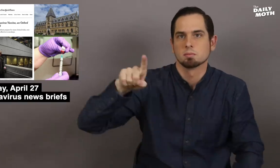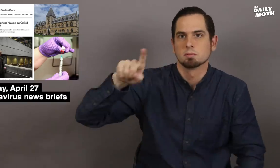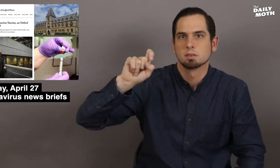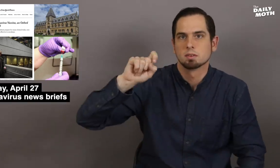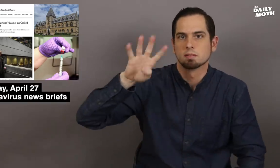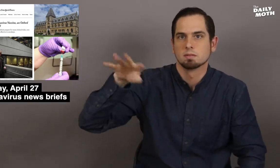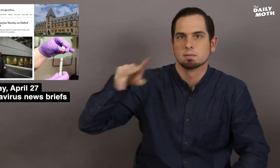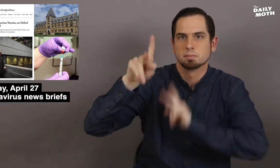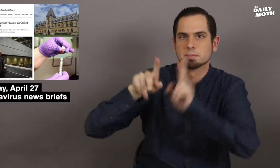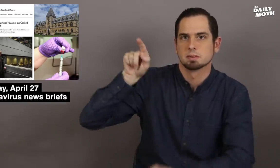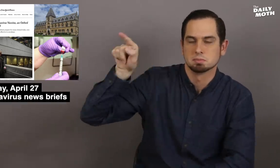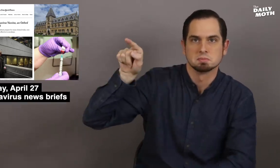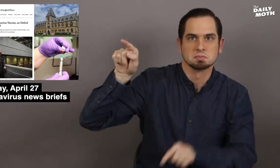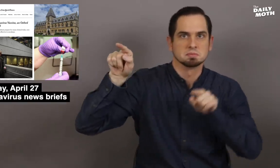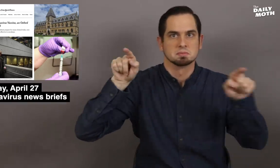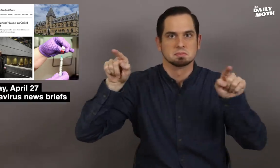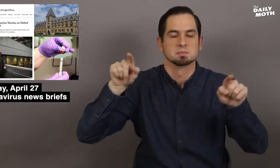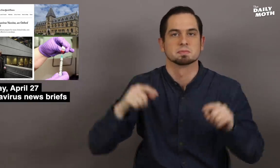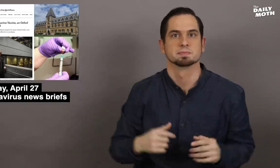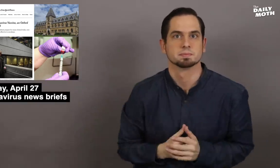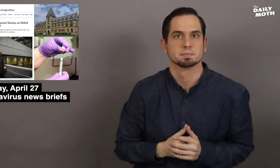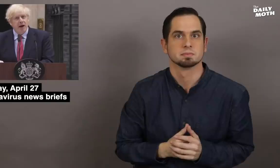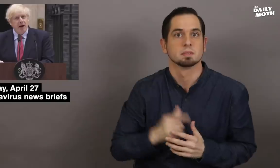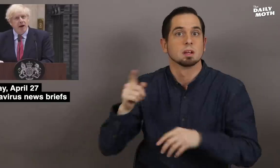with 144 individuals.